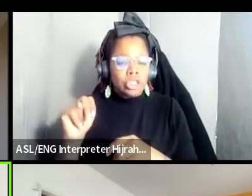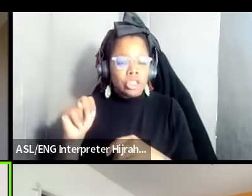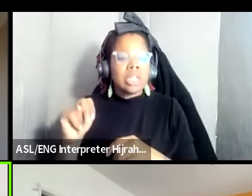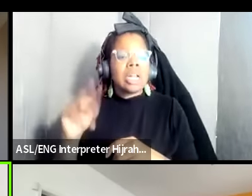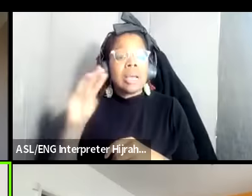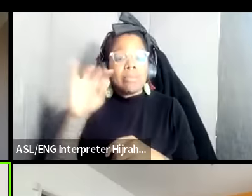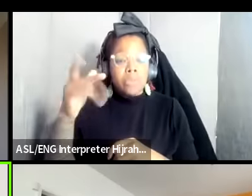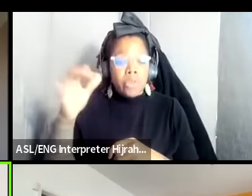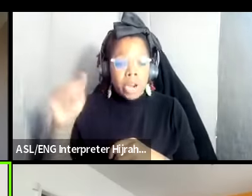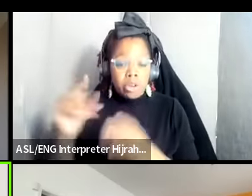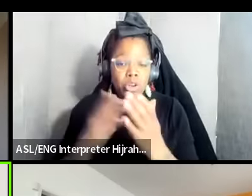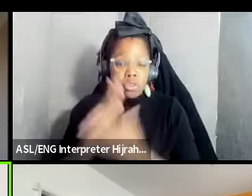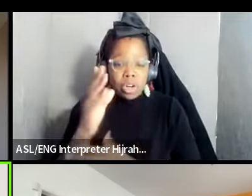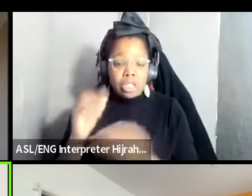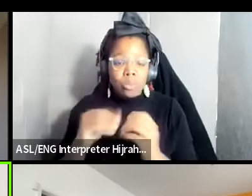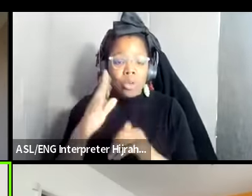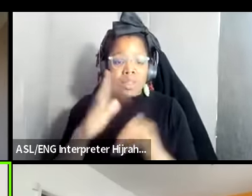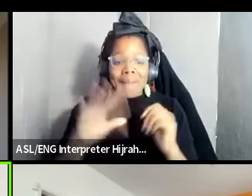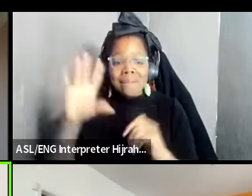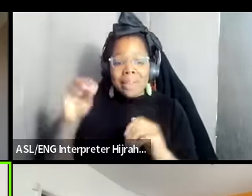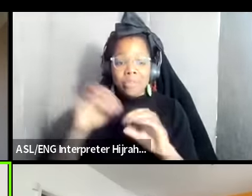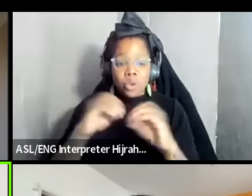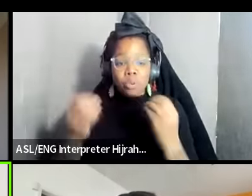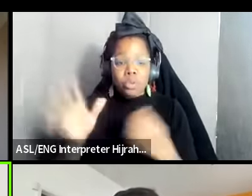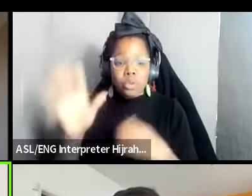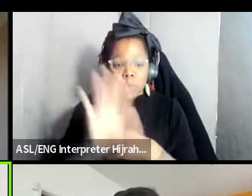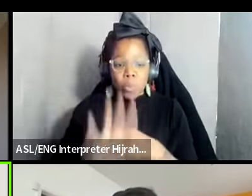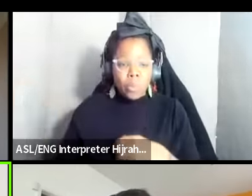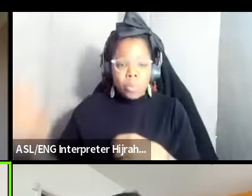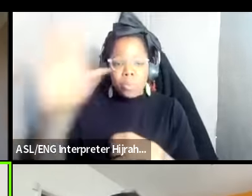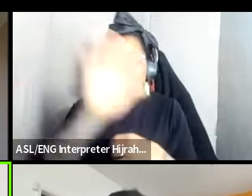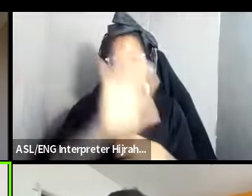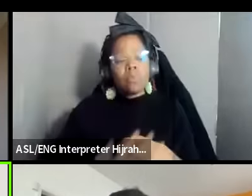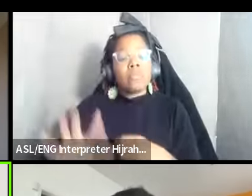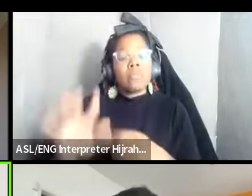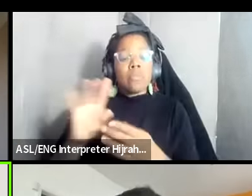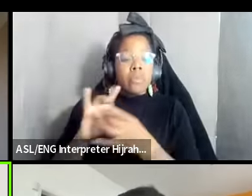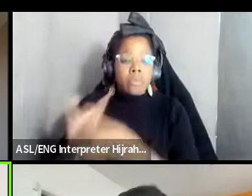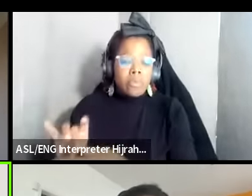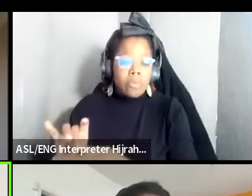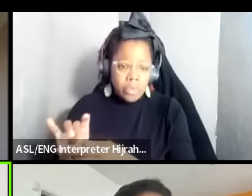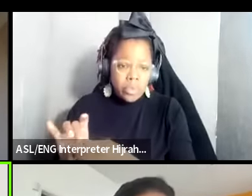of over 50 organizations across the hemisphere that are dealing with the rights of patients in